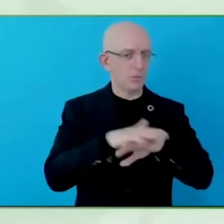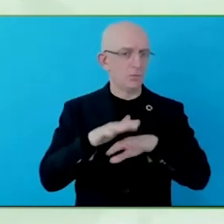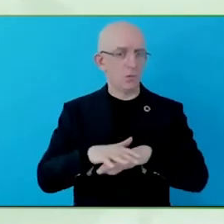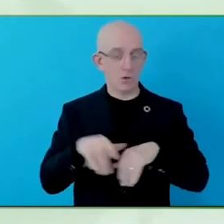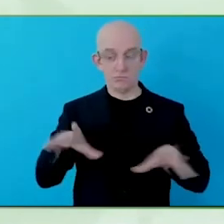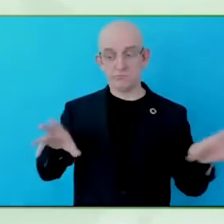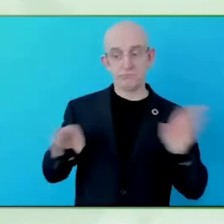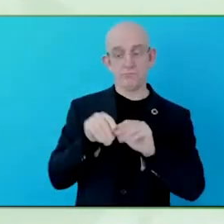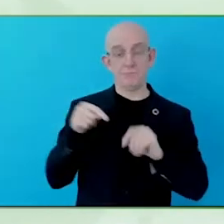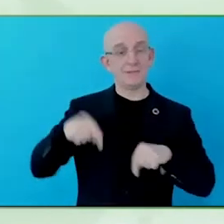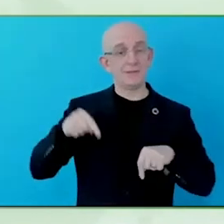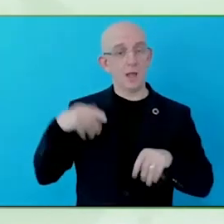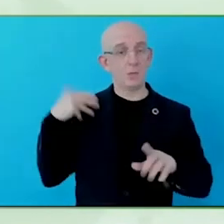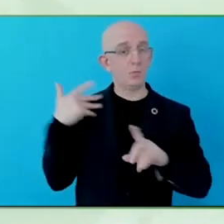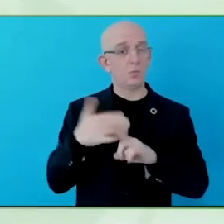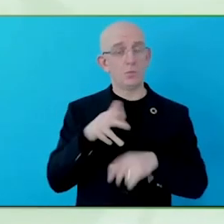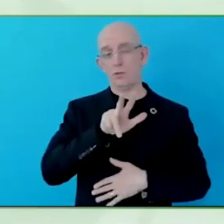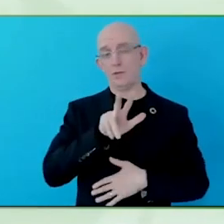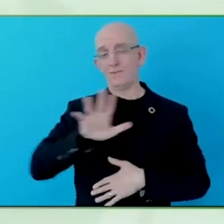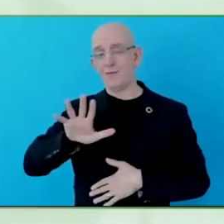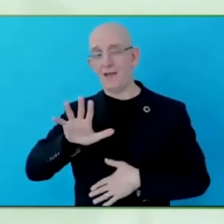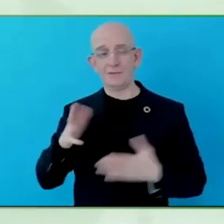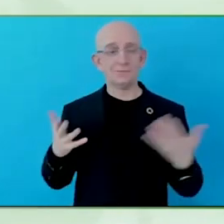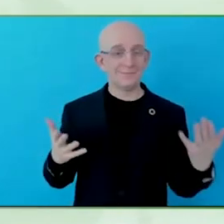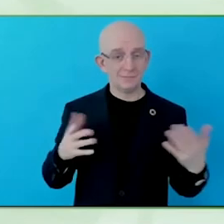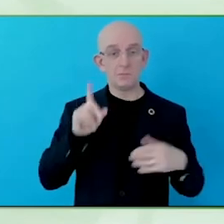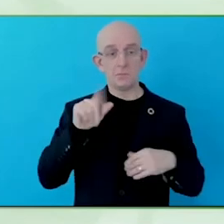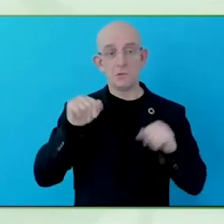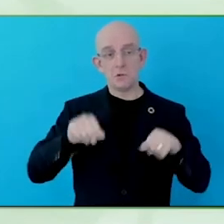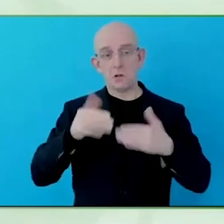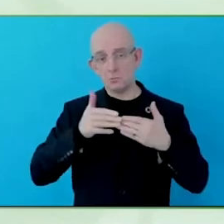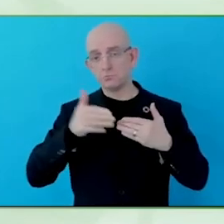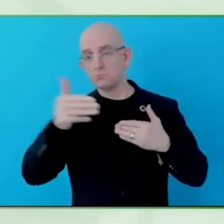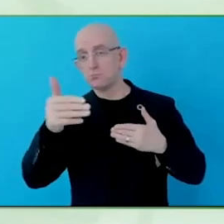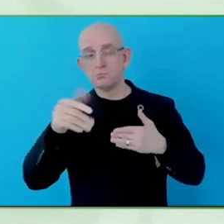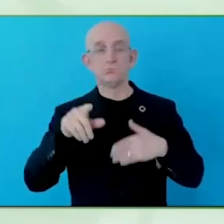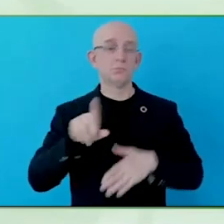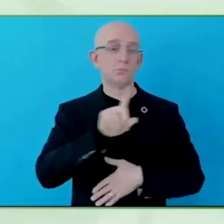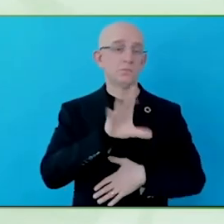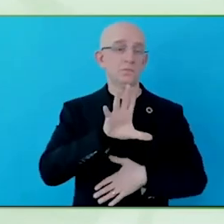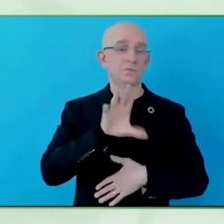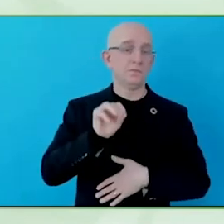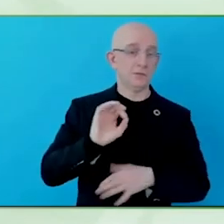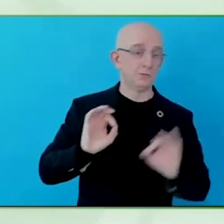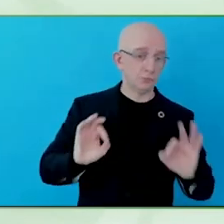also saw the need for organisations of persons with disabilities with an interest in